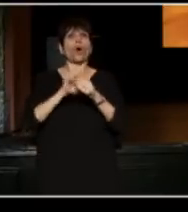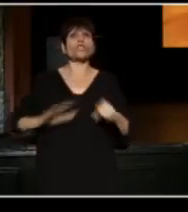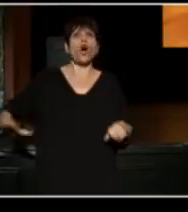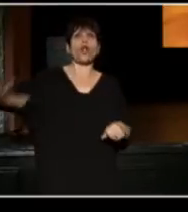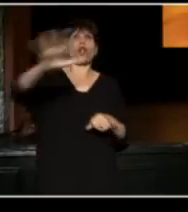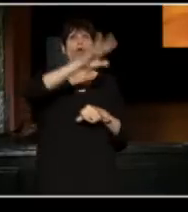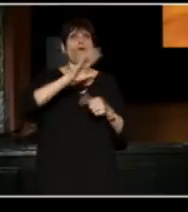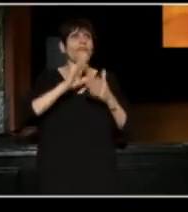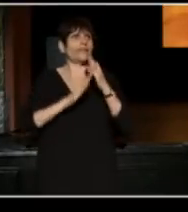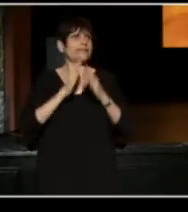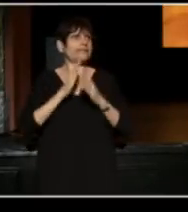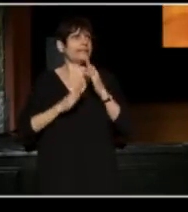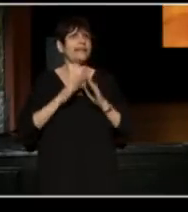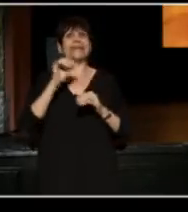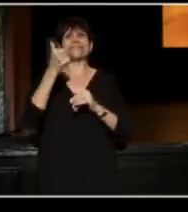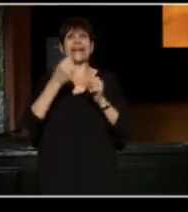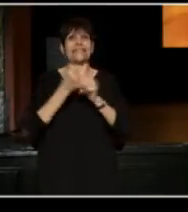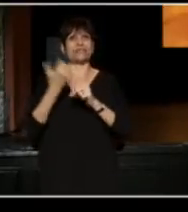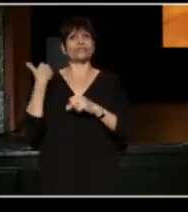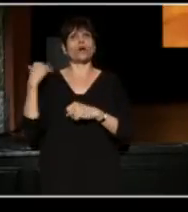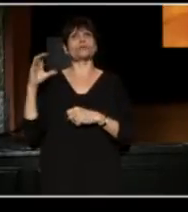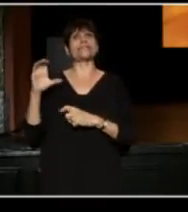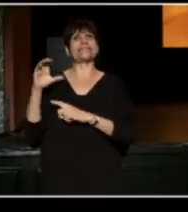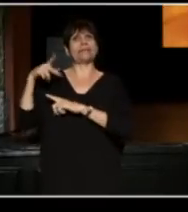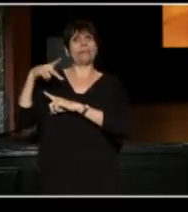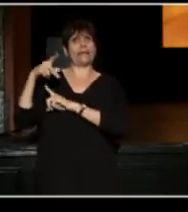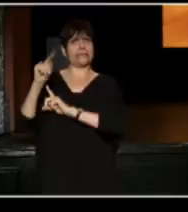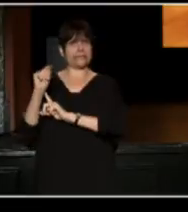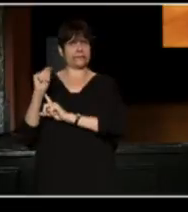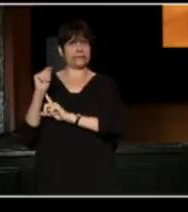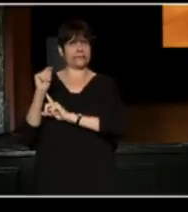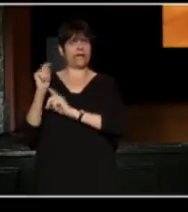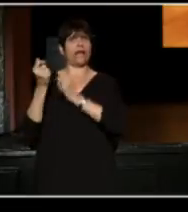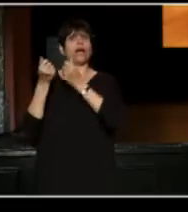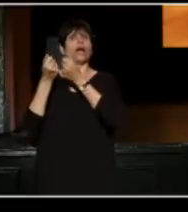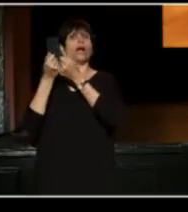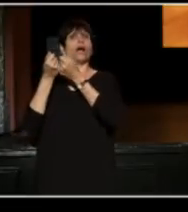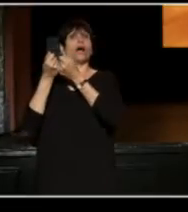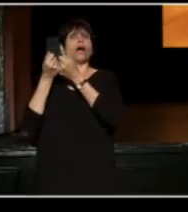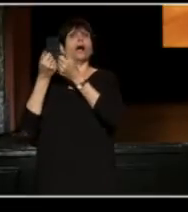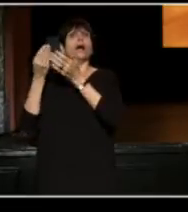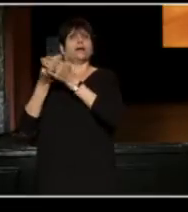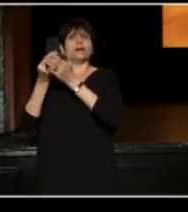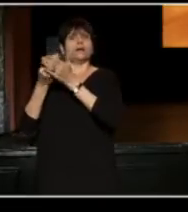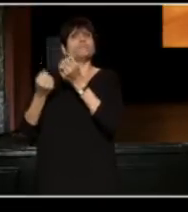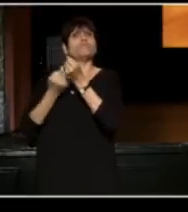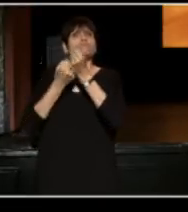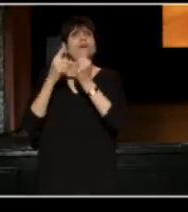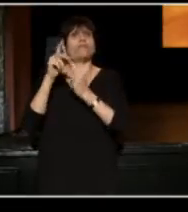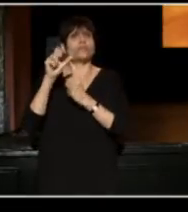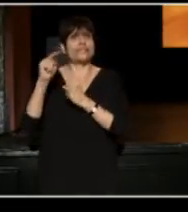Ten years ago, CPT had lost a significant funder for our team program STEP